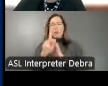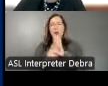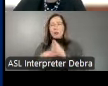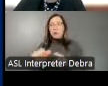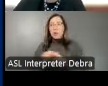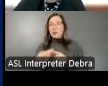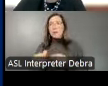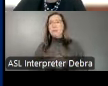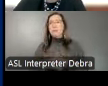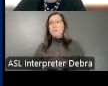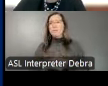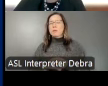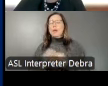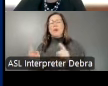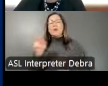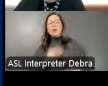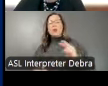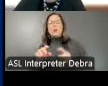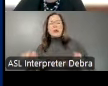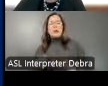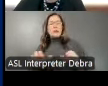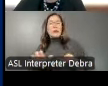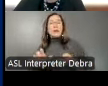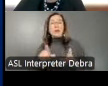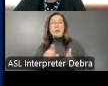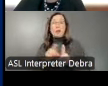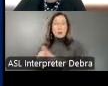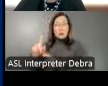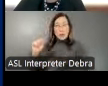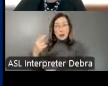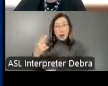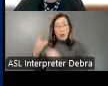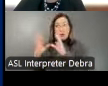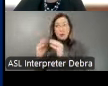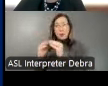viewed activities during our visit, including a town hall, as helping to carry that public